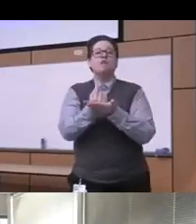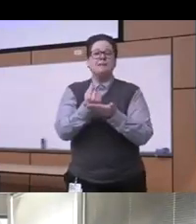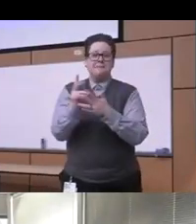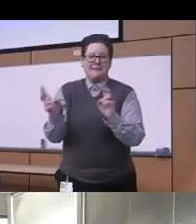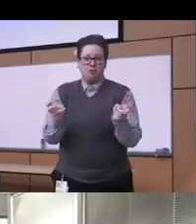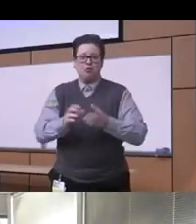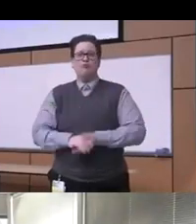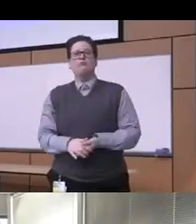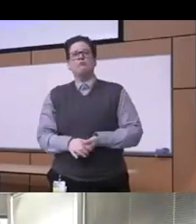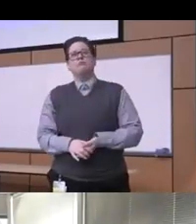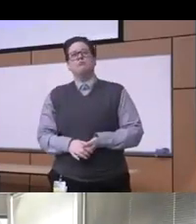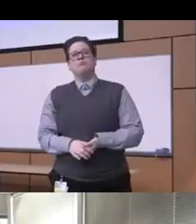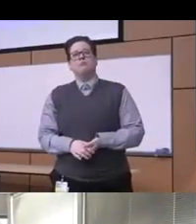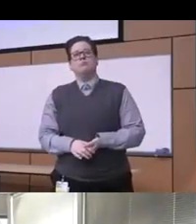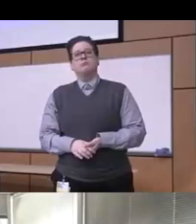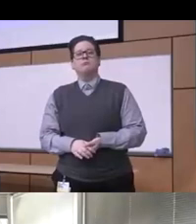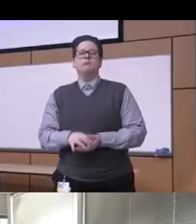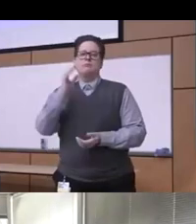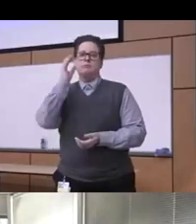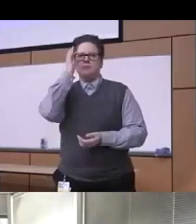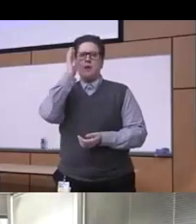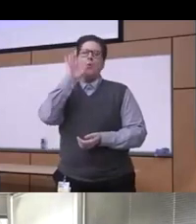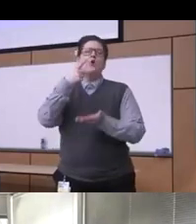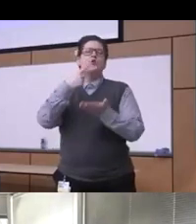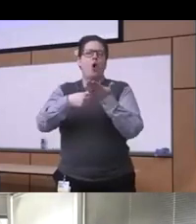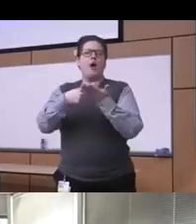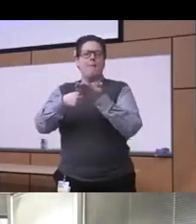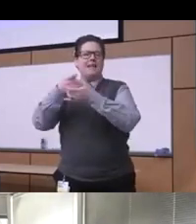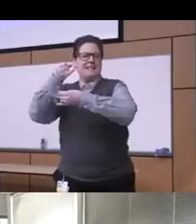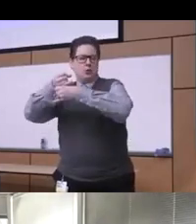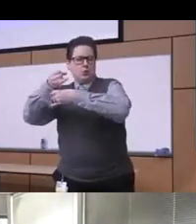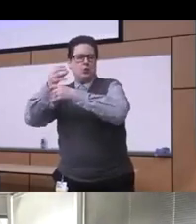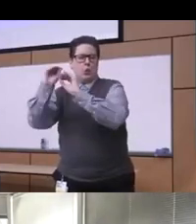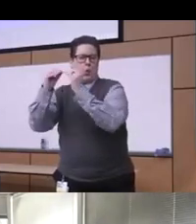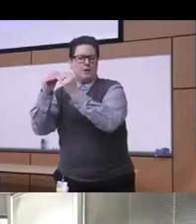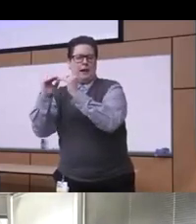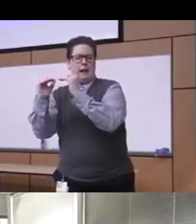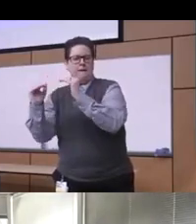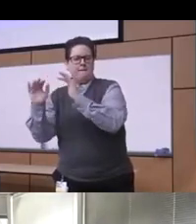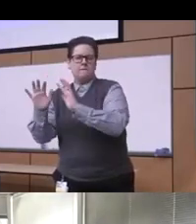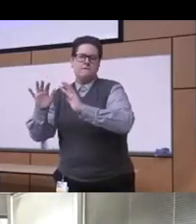advocacy treatment I'll talk about institutional organizational level you know and first of all